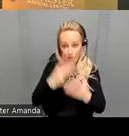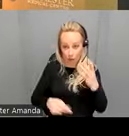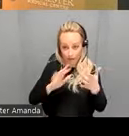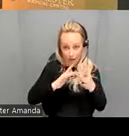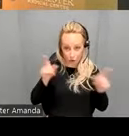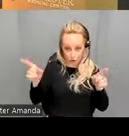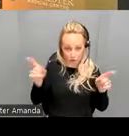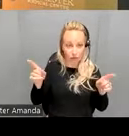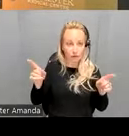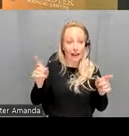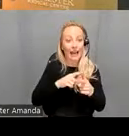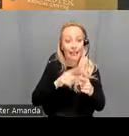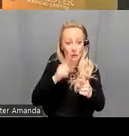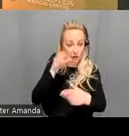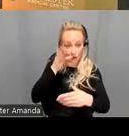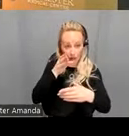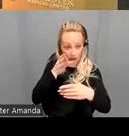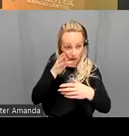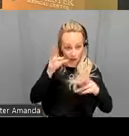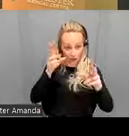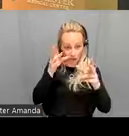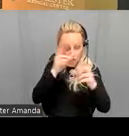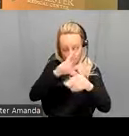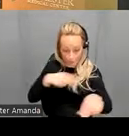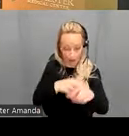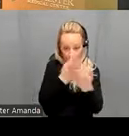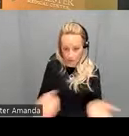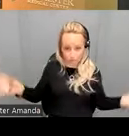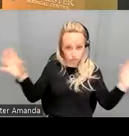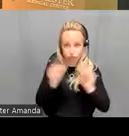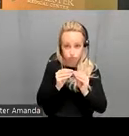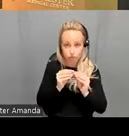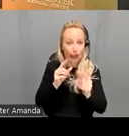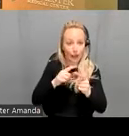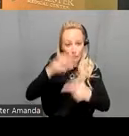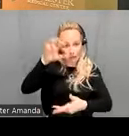those values across all subjects and then we we simply subtracted them so we took the th cortical